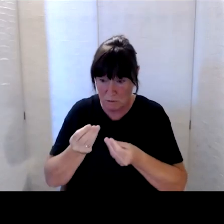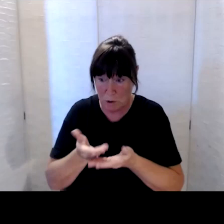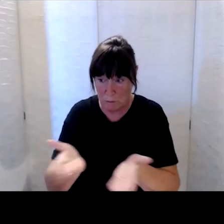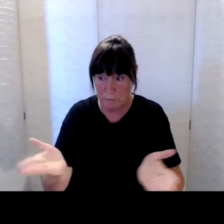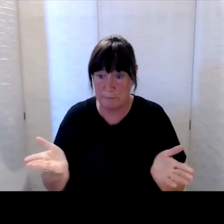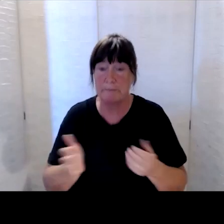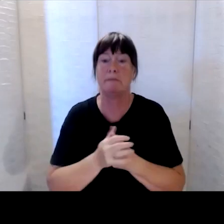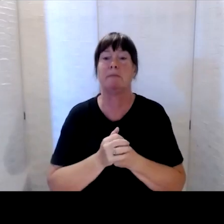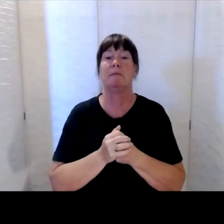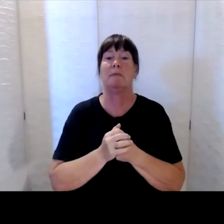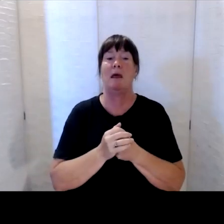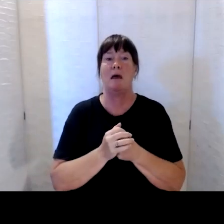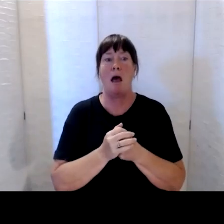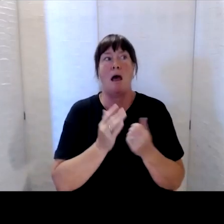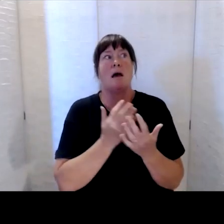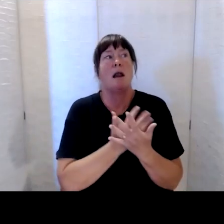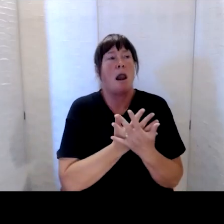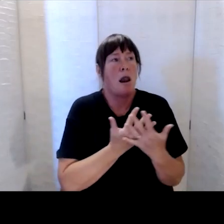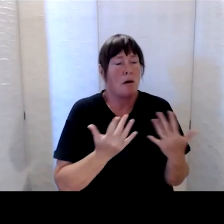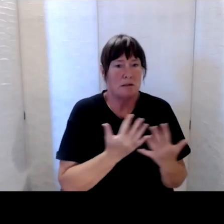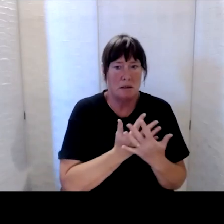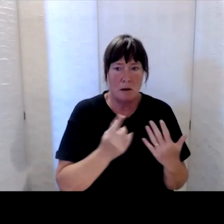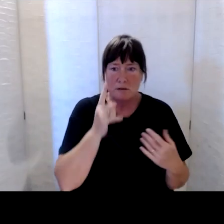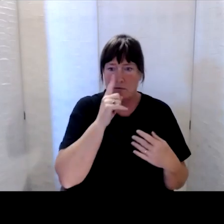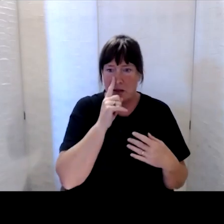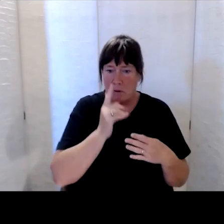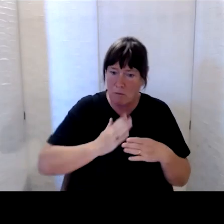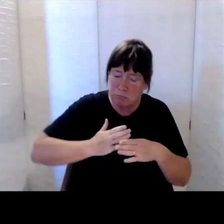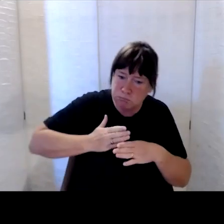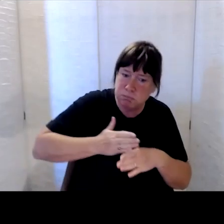Countless people have put in huge efforts during this crisis